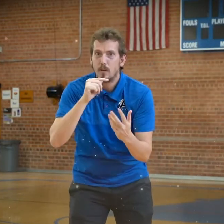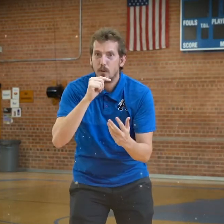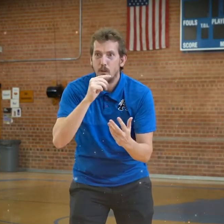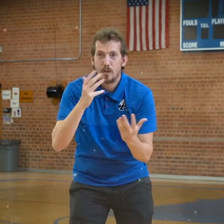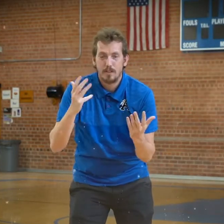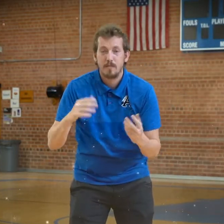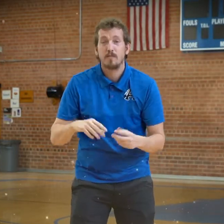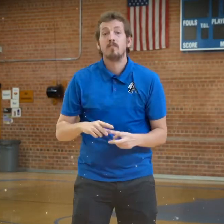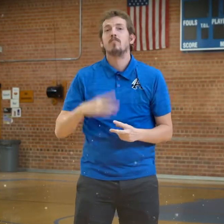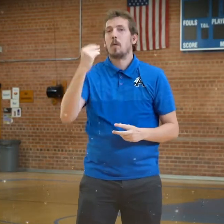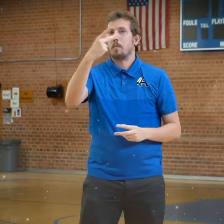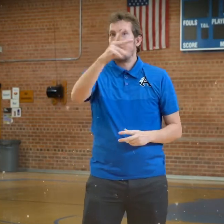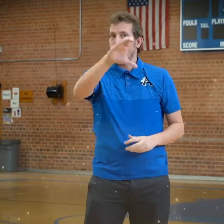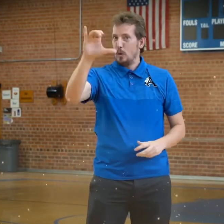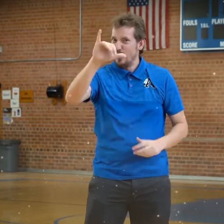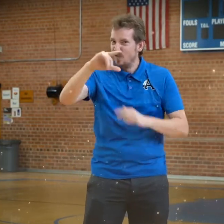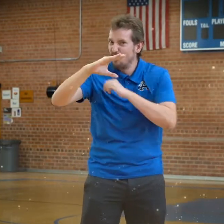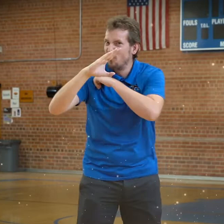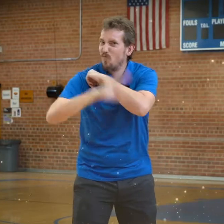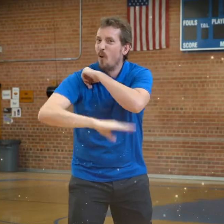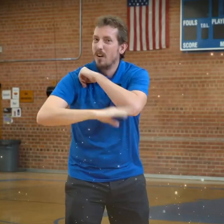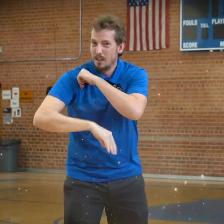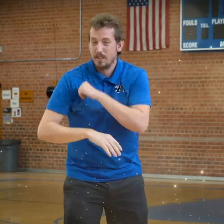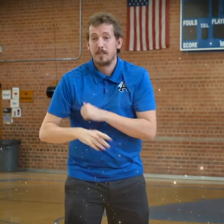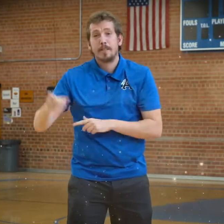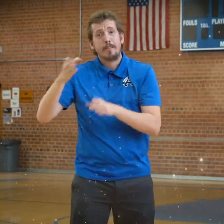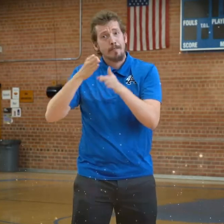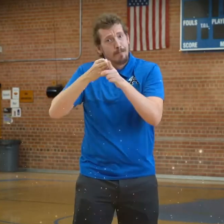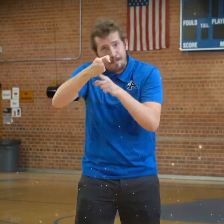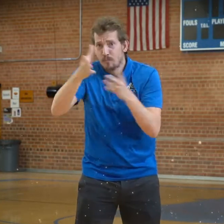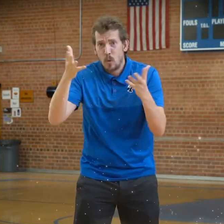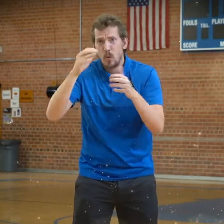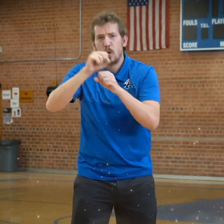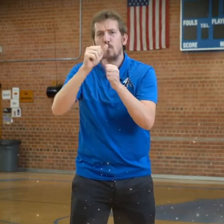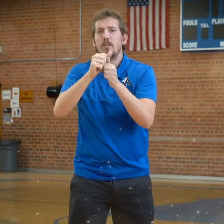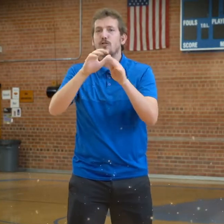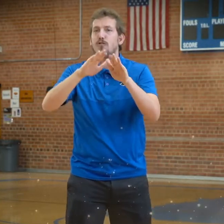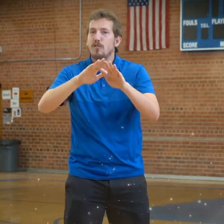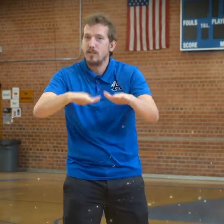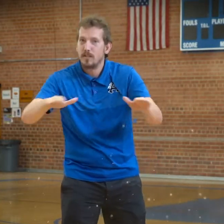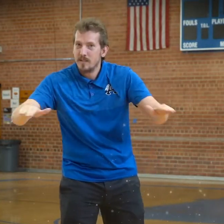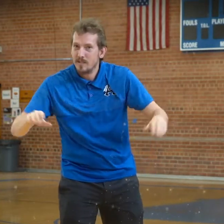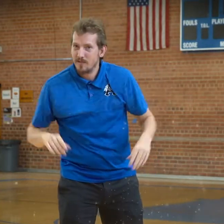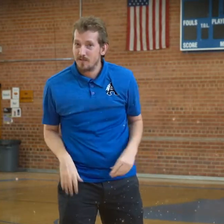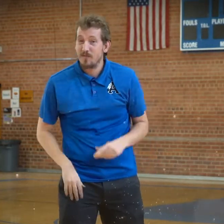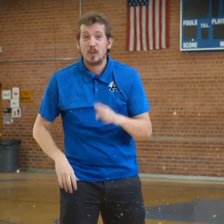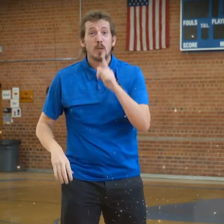THE SECOND STUDENT WILL ALSO BE ATTENDING PIMA COMMUNITY COLLEGE IN THE FALL AND WANTS TO MAJOR IN WORKING WITH CHILDREN